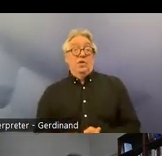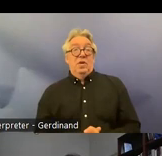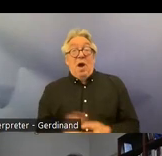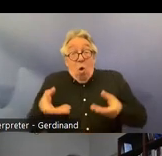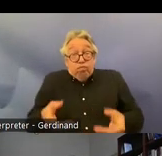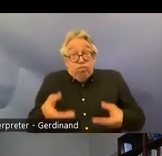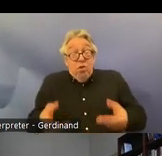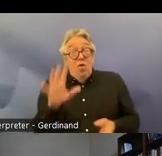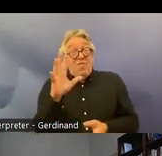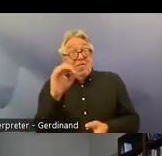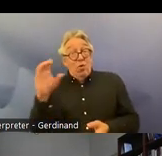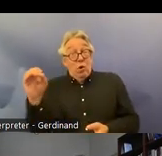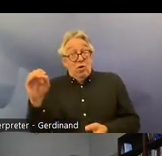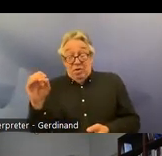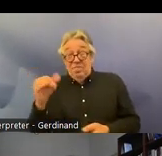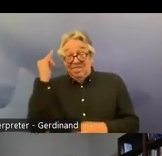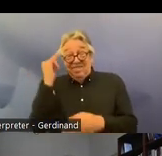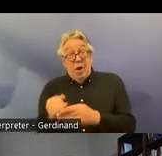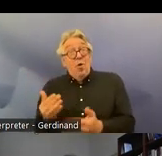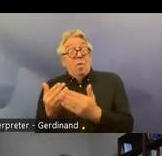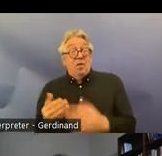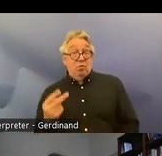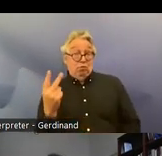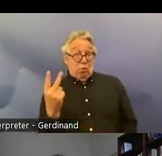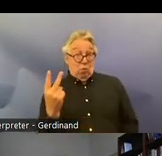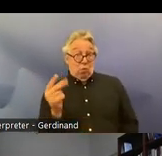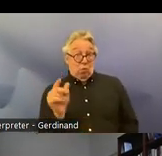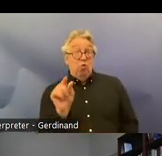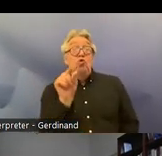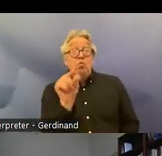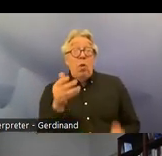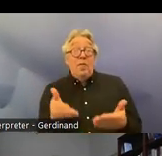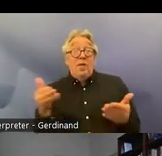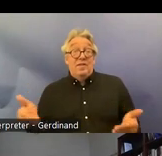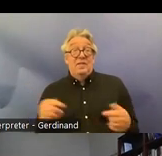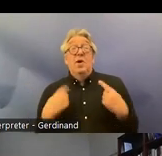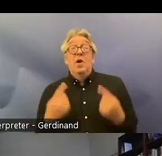suggesting two minor things what we suggest is an amendment in the Norwegian